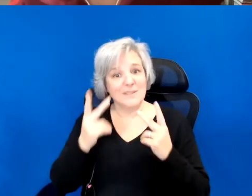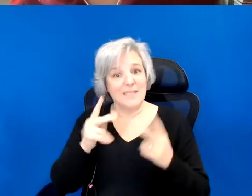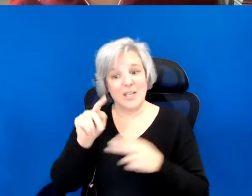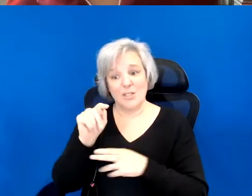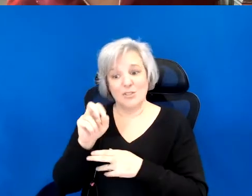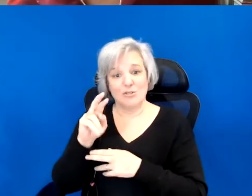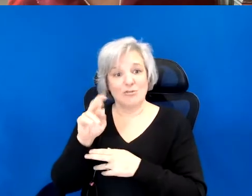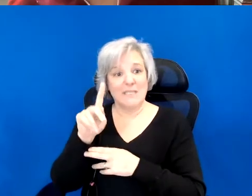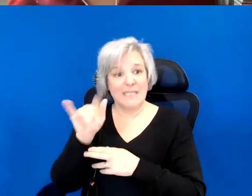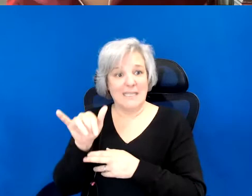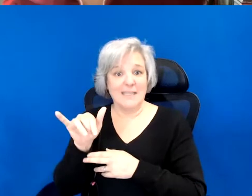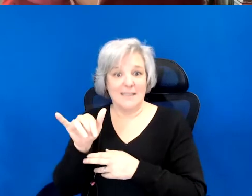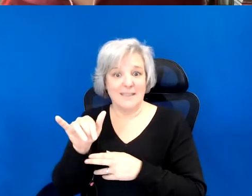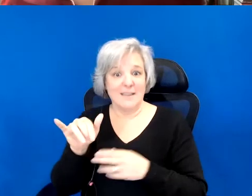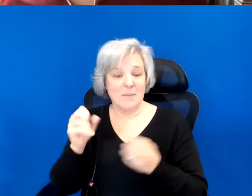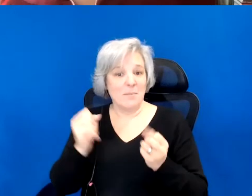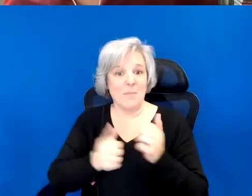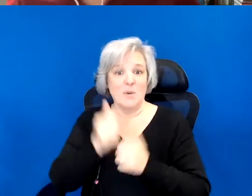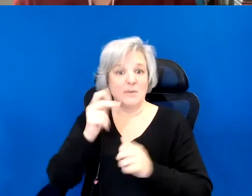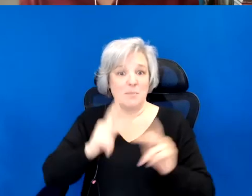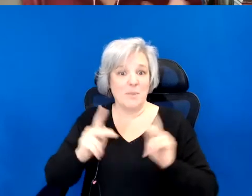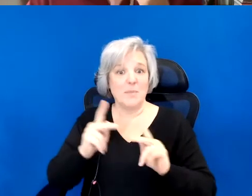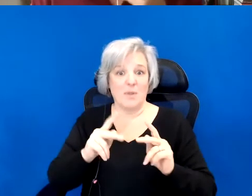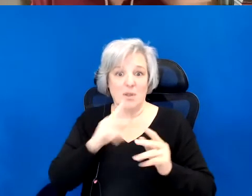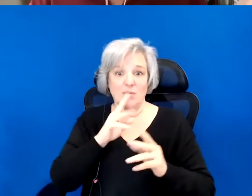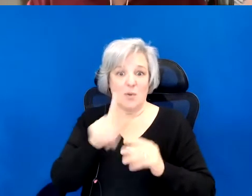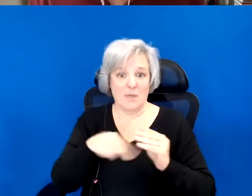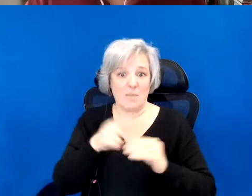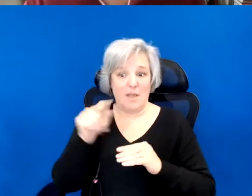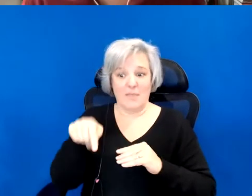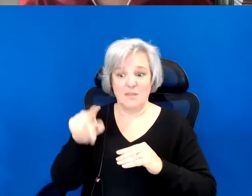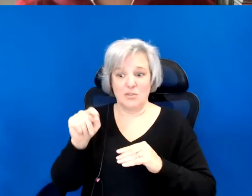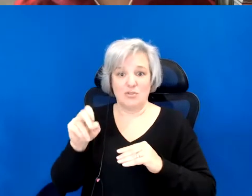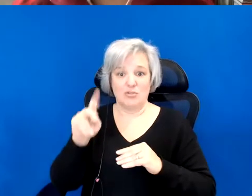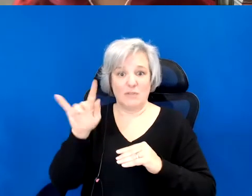know I think most people who are talking about this treaty, don't know what it is.